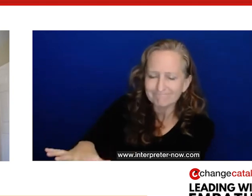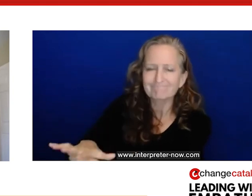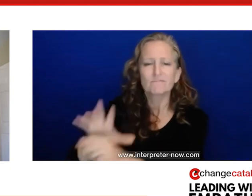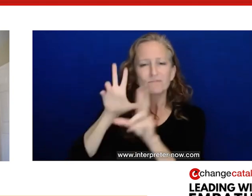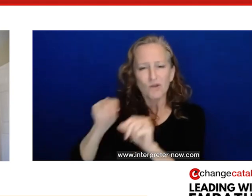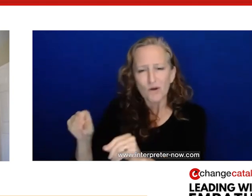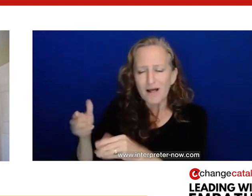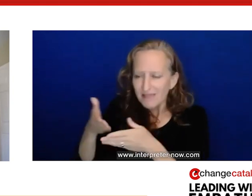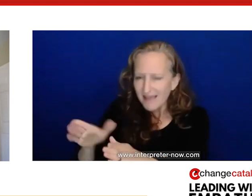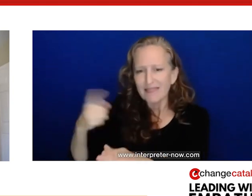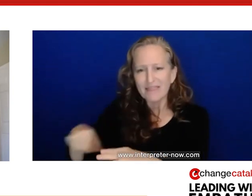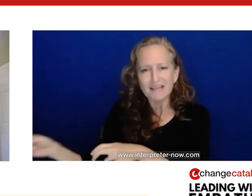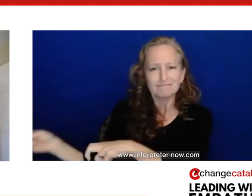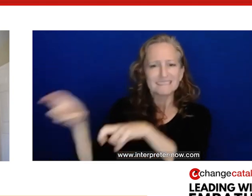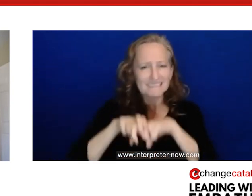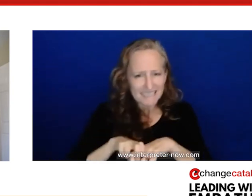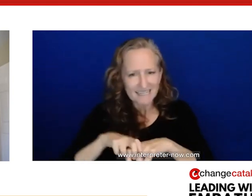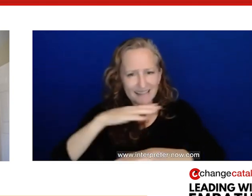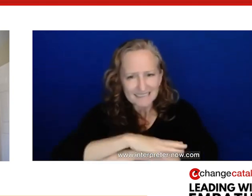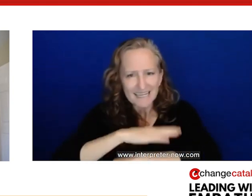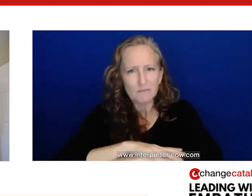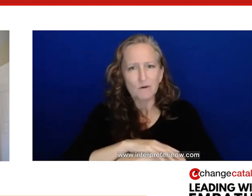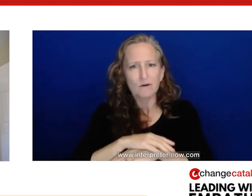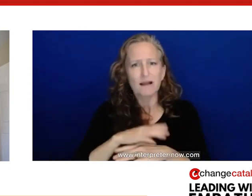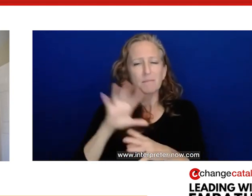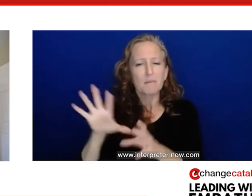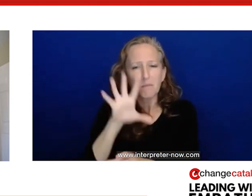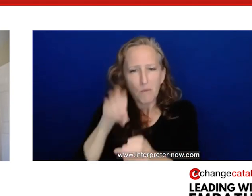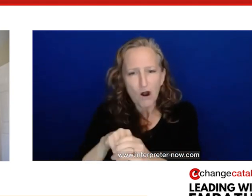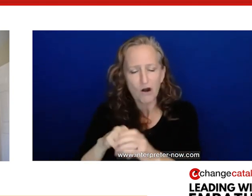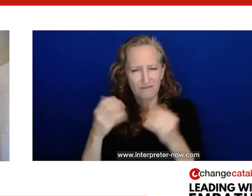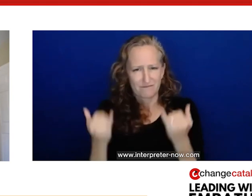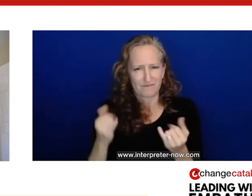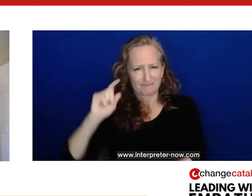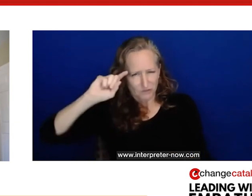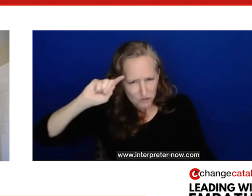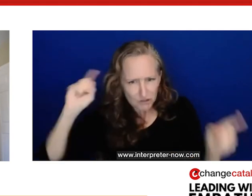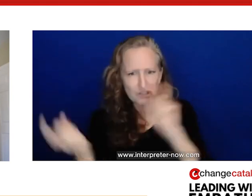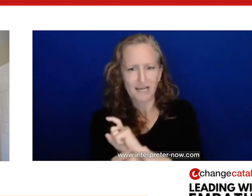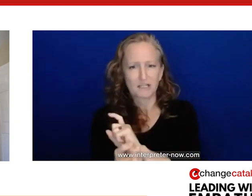to cap us a room and a seat at the table to make decisions, and be part of this Fourth